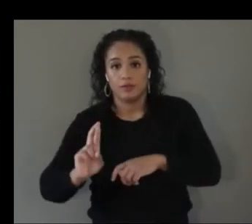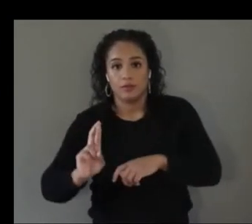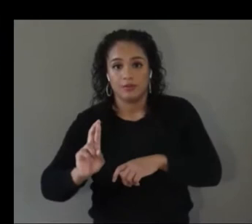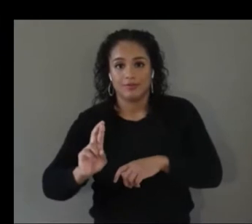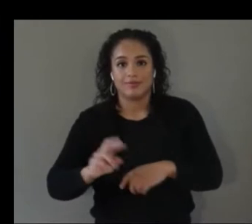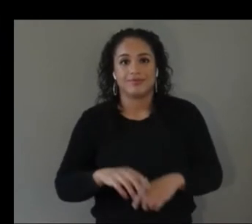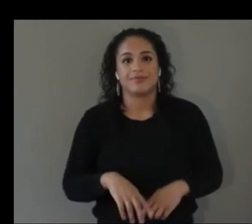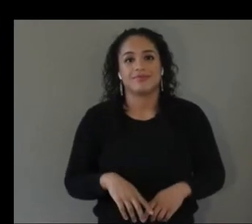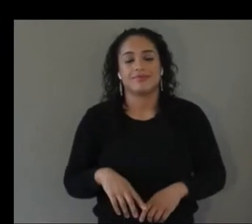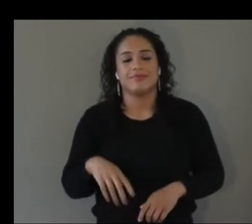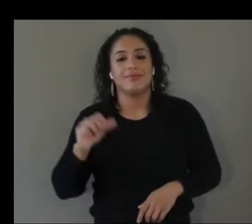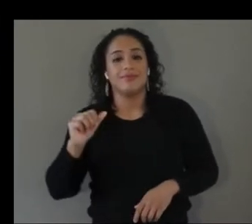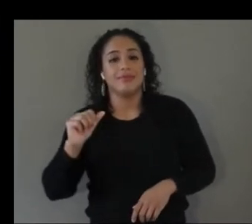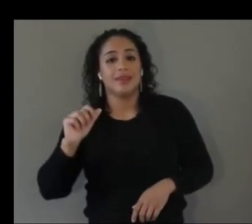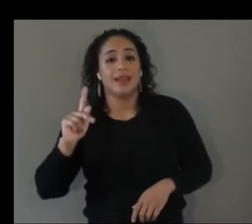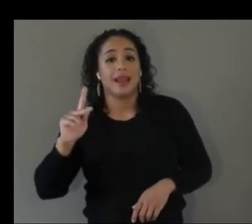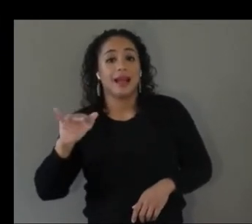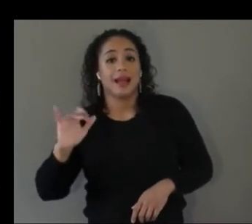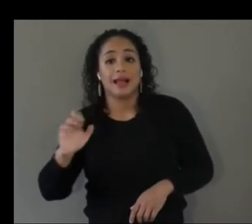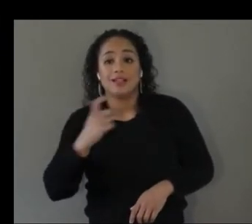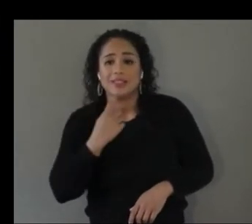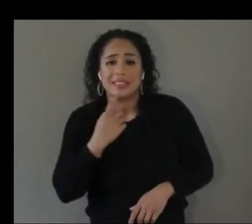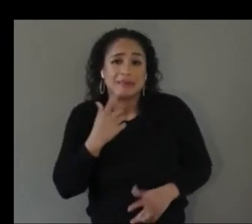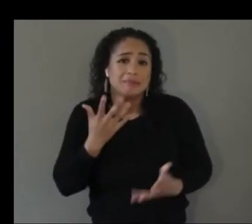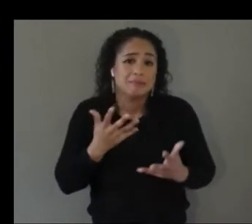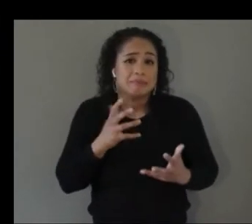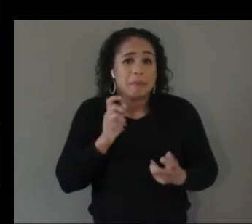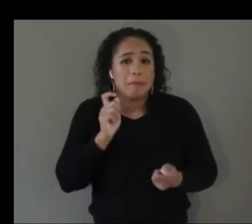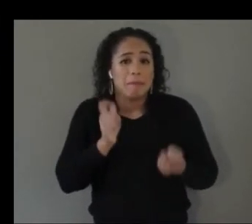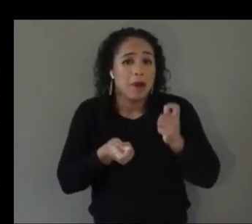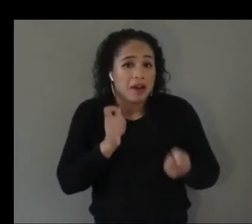can you say a little bit about what the actual show showdown game involves